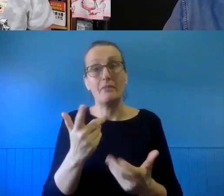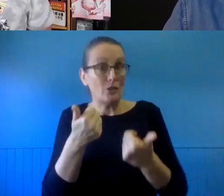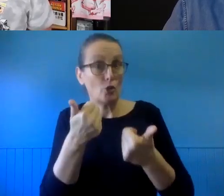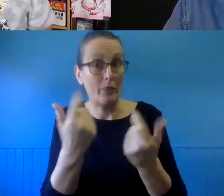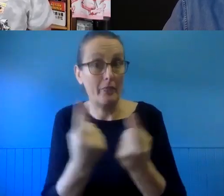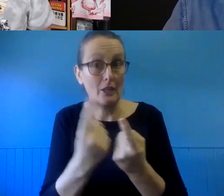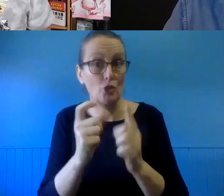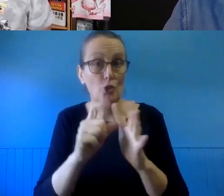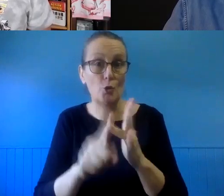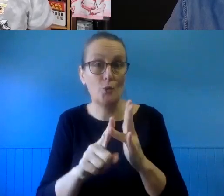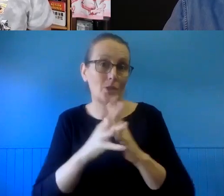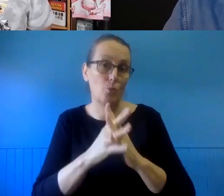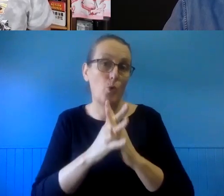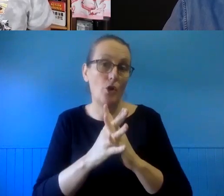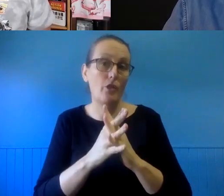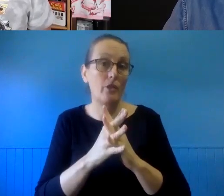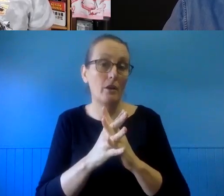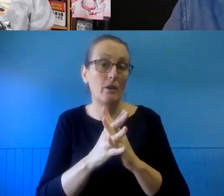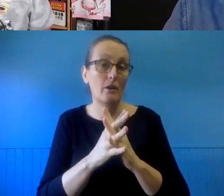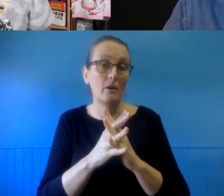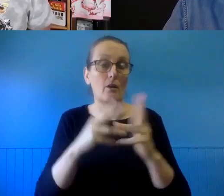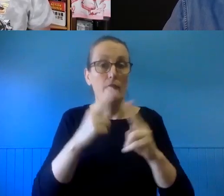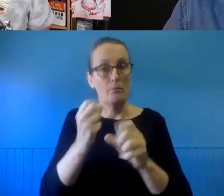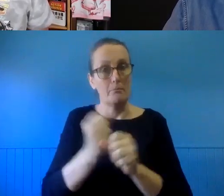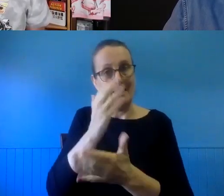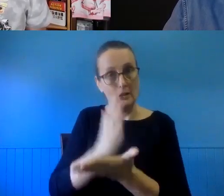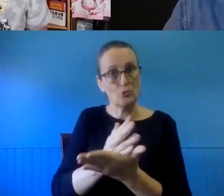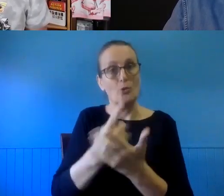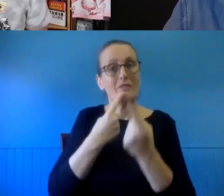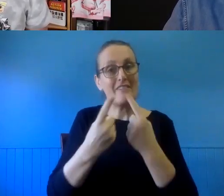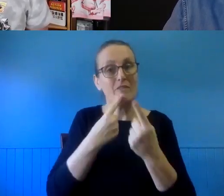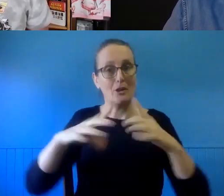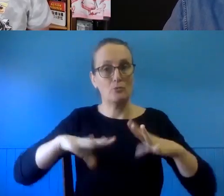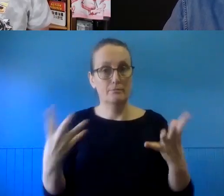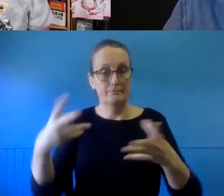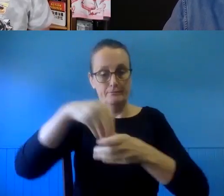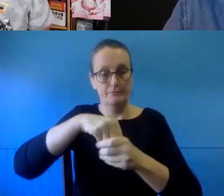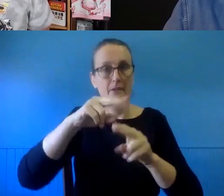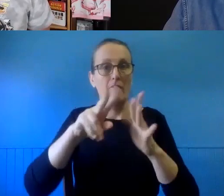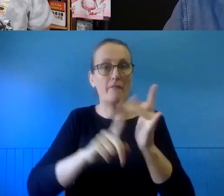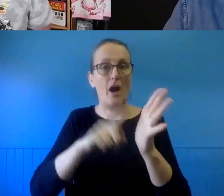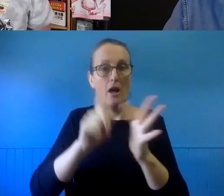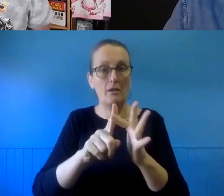It can be useful in terms of making sure that information is part of your files before you put them on the internet.